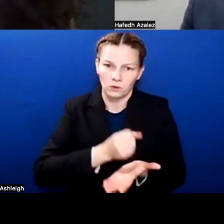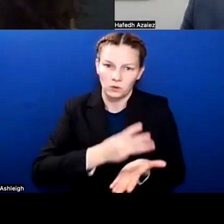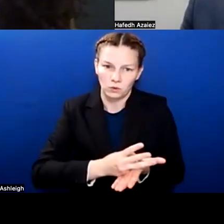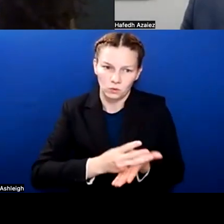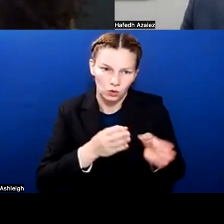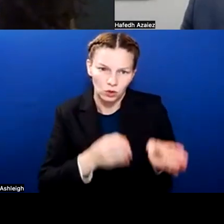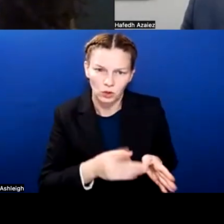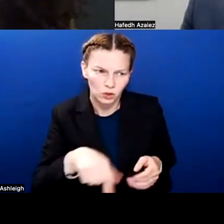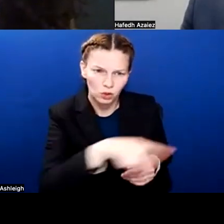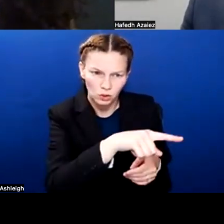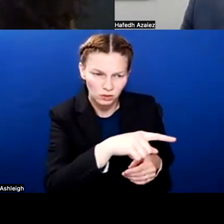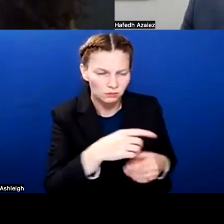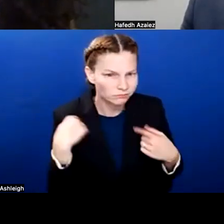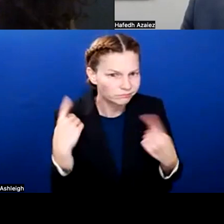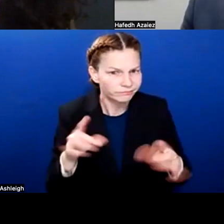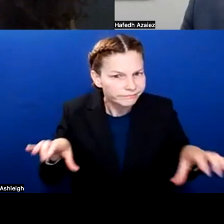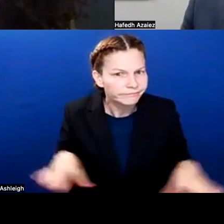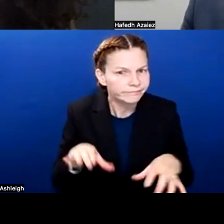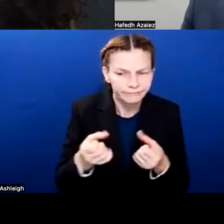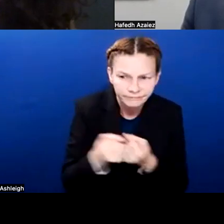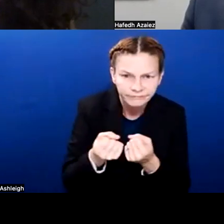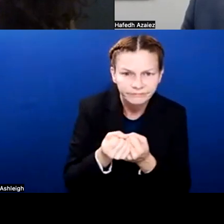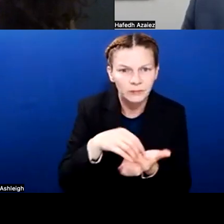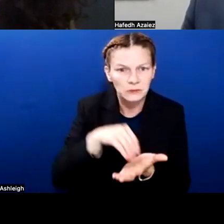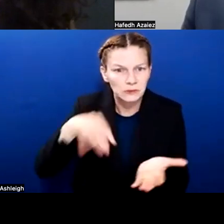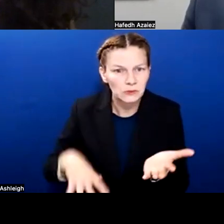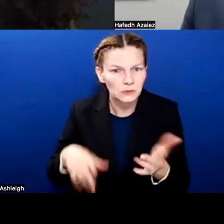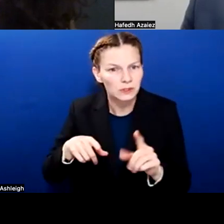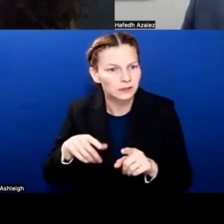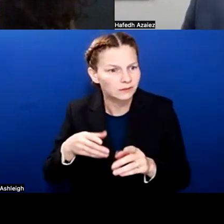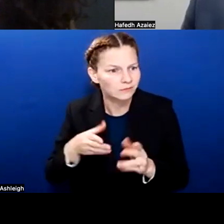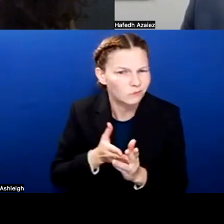to help our students getting through very difficult times. And again,